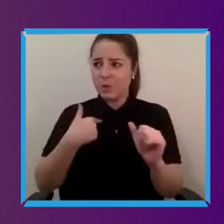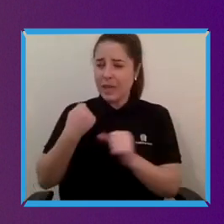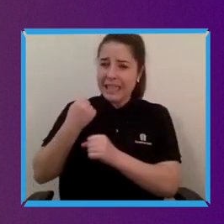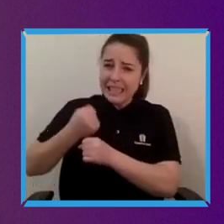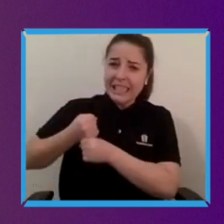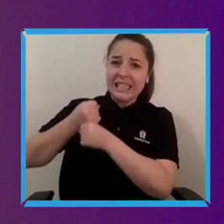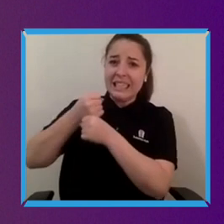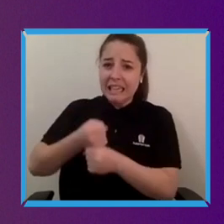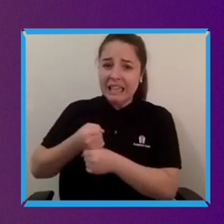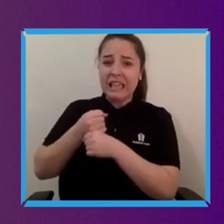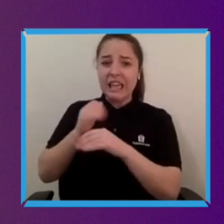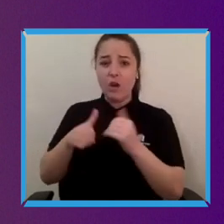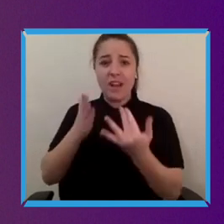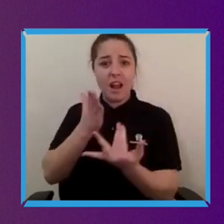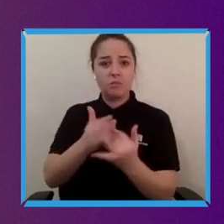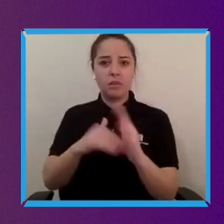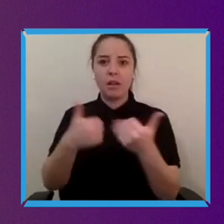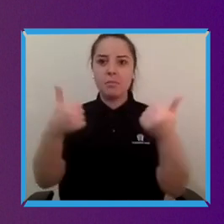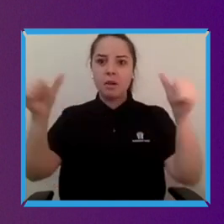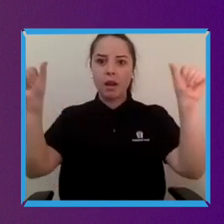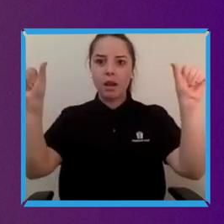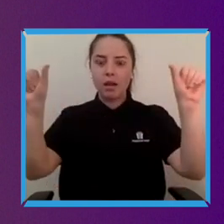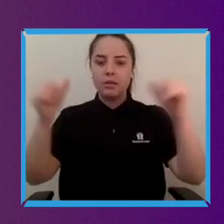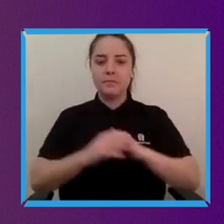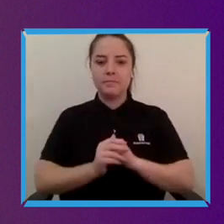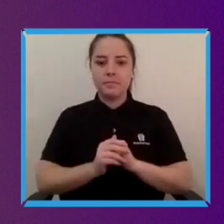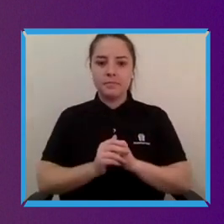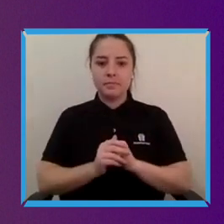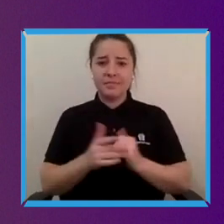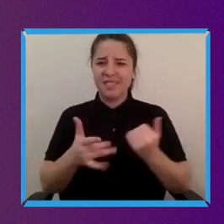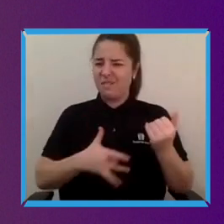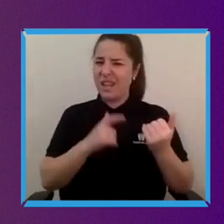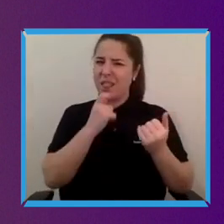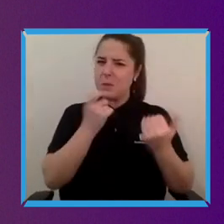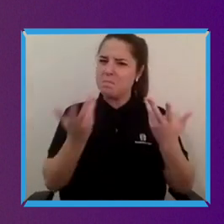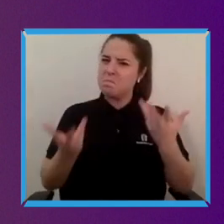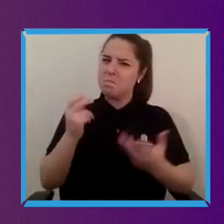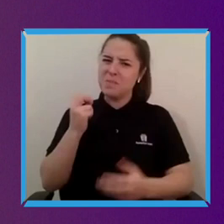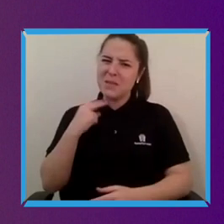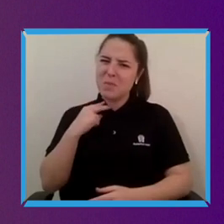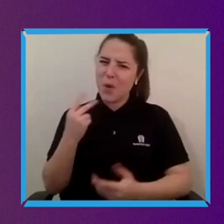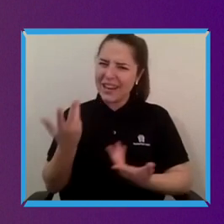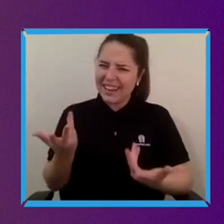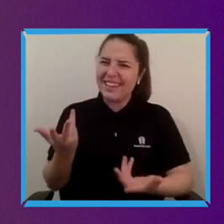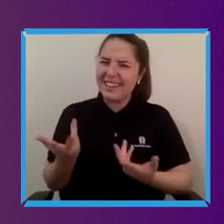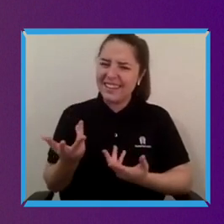years. Do you find it sad that we're having to you know have a global pandemic to get